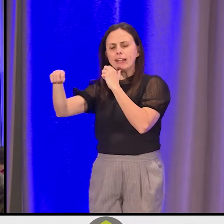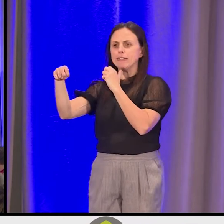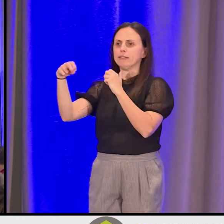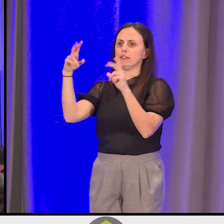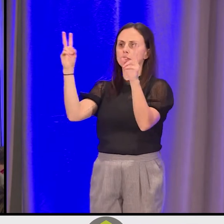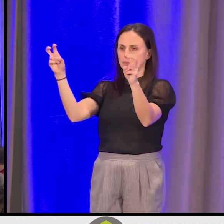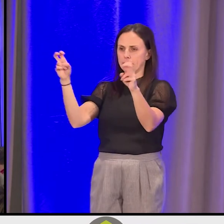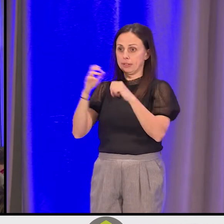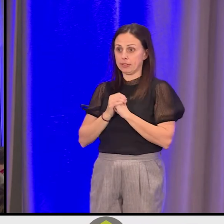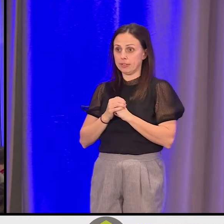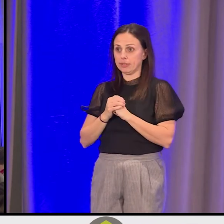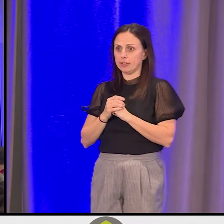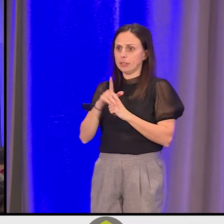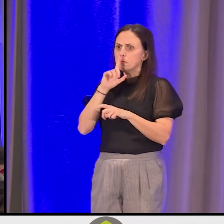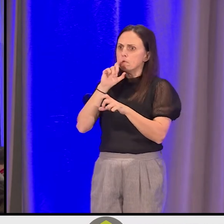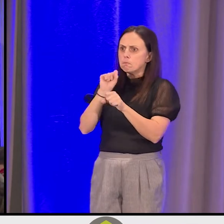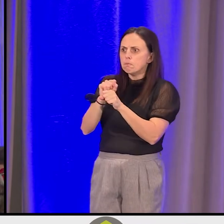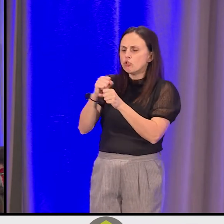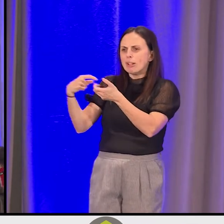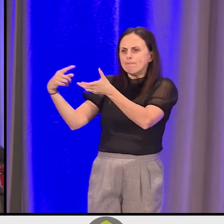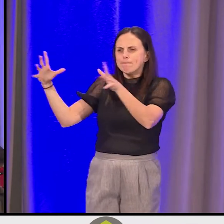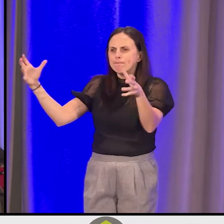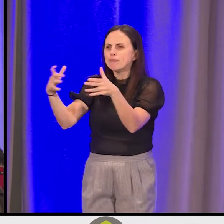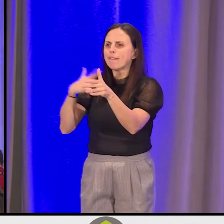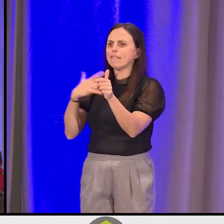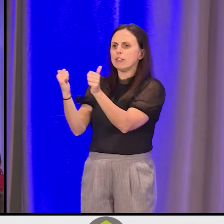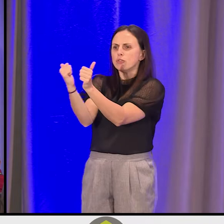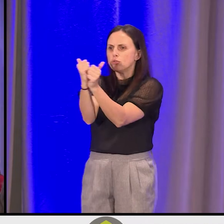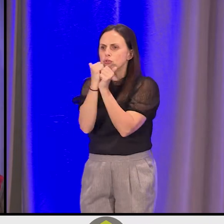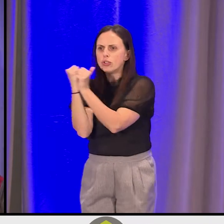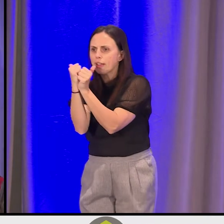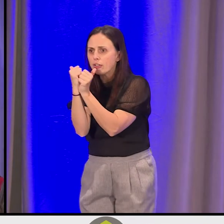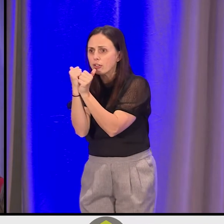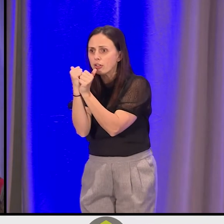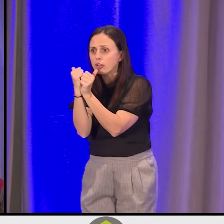and to really gain that togetherness about we're not there yet,